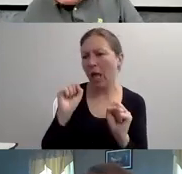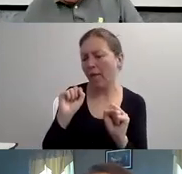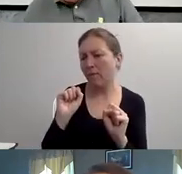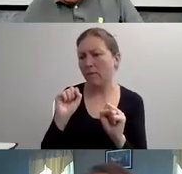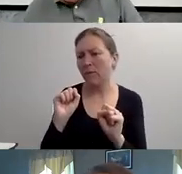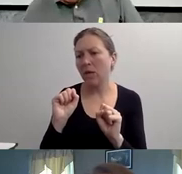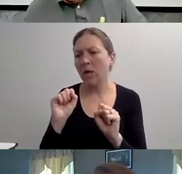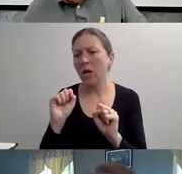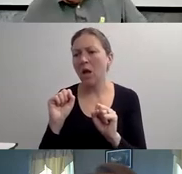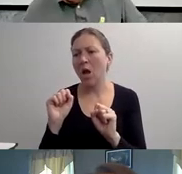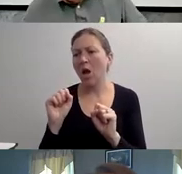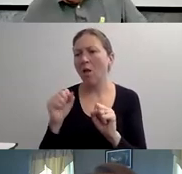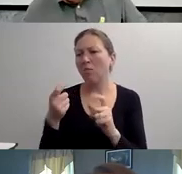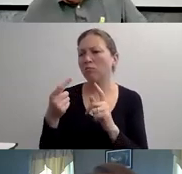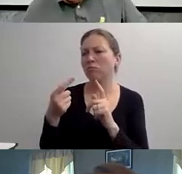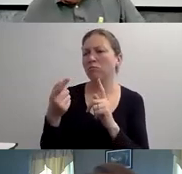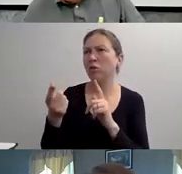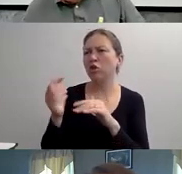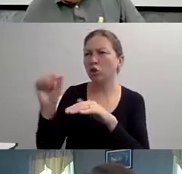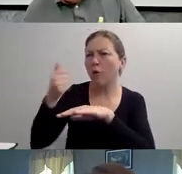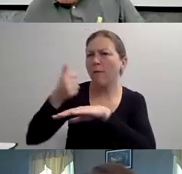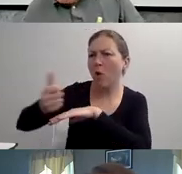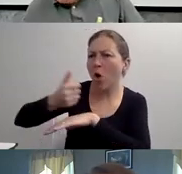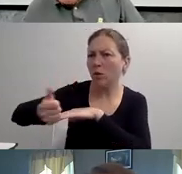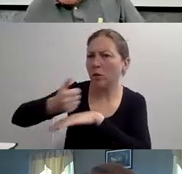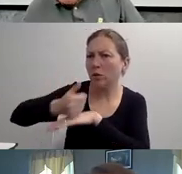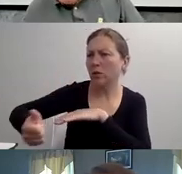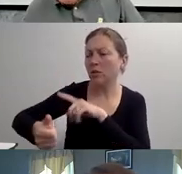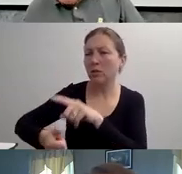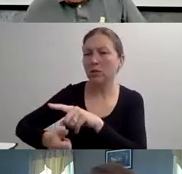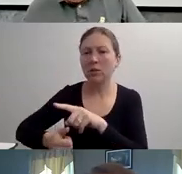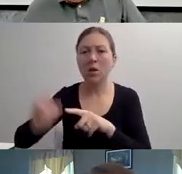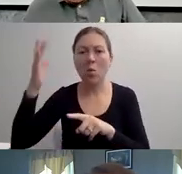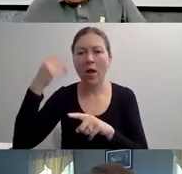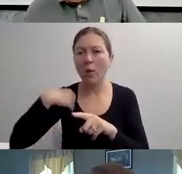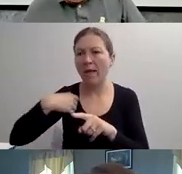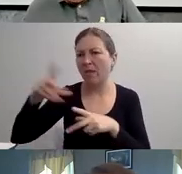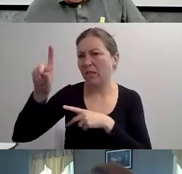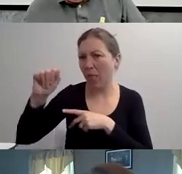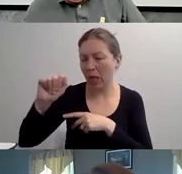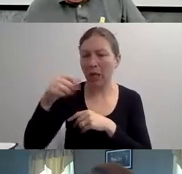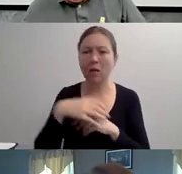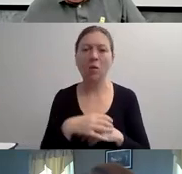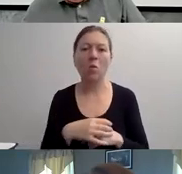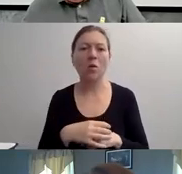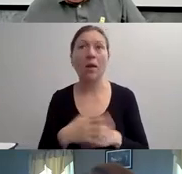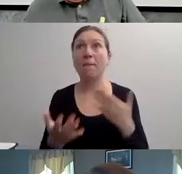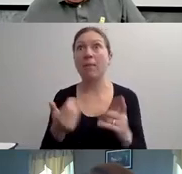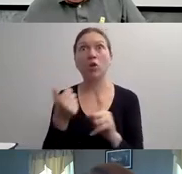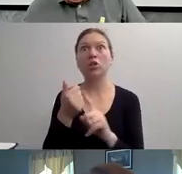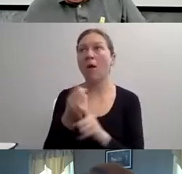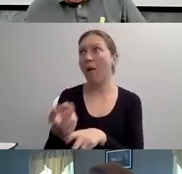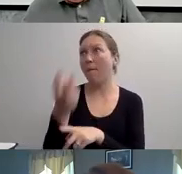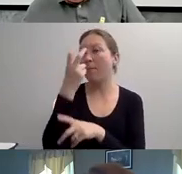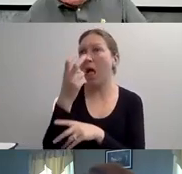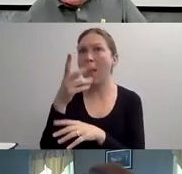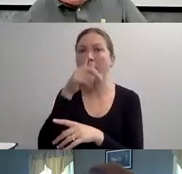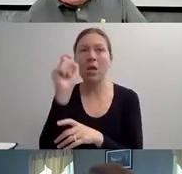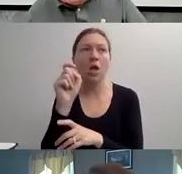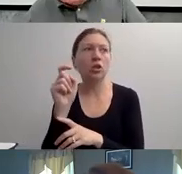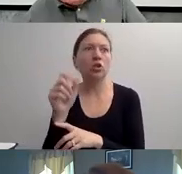IF WE DON'T ELIMINATE DISABILITY, WE ISOLATE IT. AND THAT'S BY PUTTING PEOPLE WITH DISABILITIES